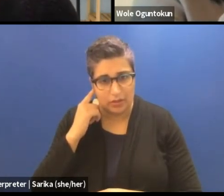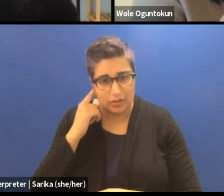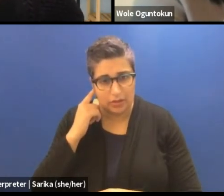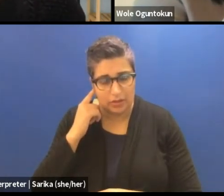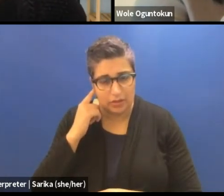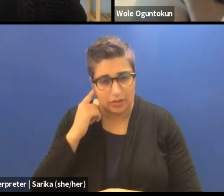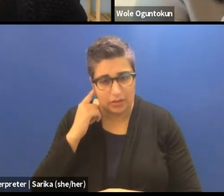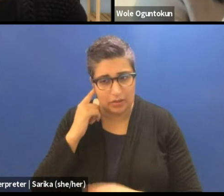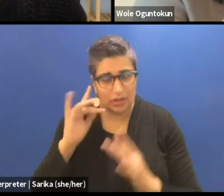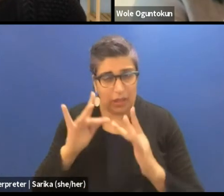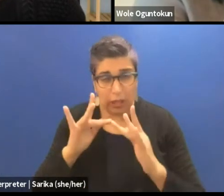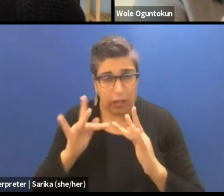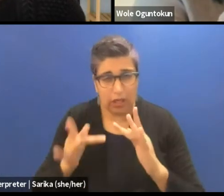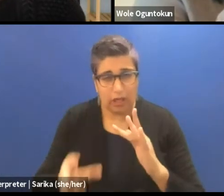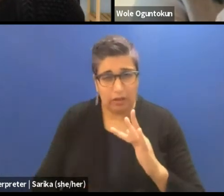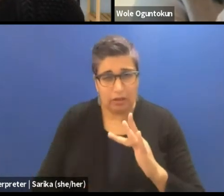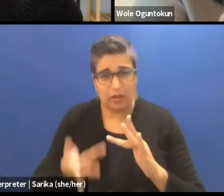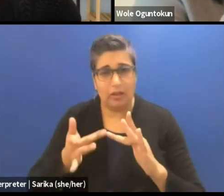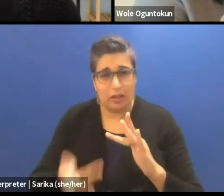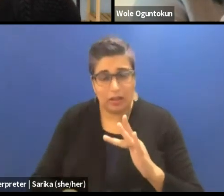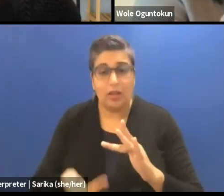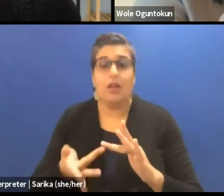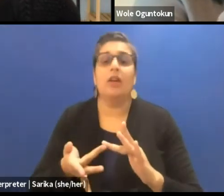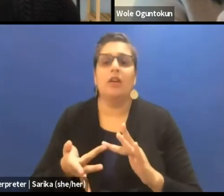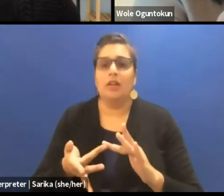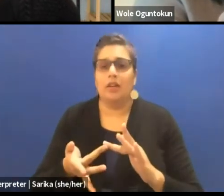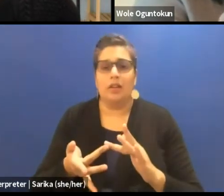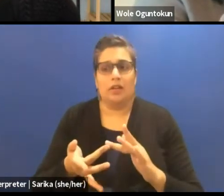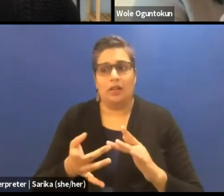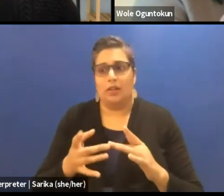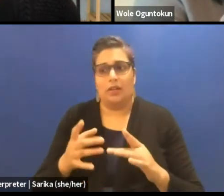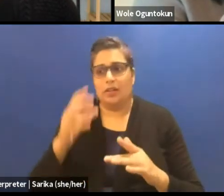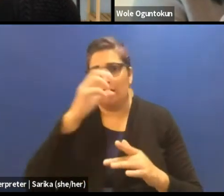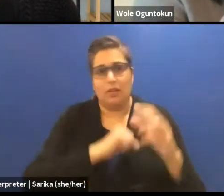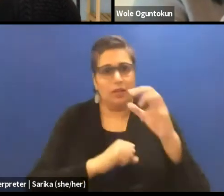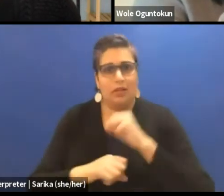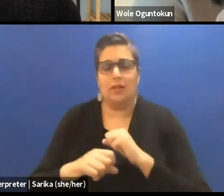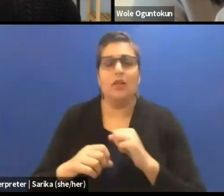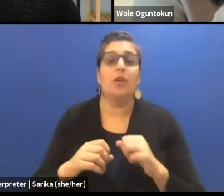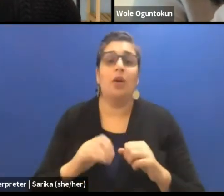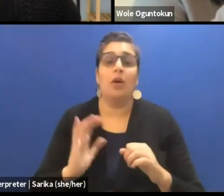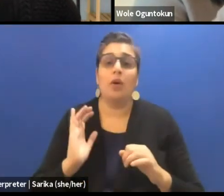Who wrote this thing, so ours is coming from devising, collaborating,